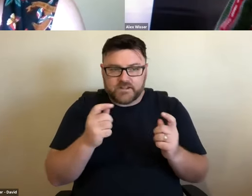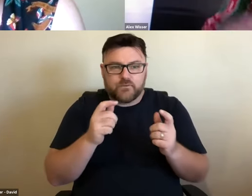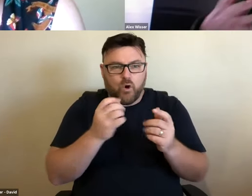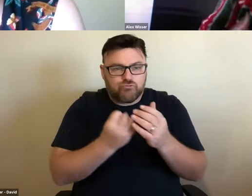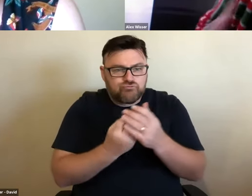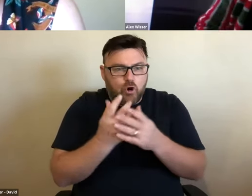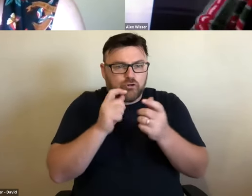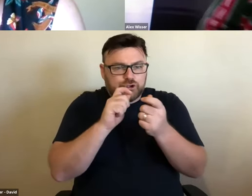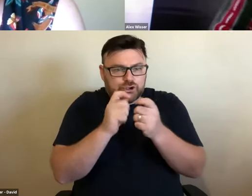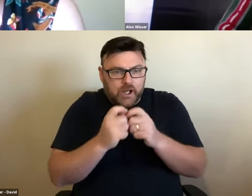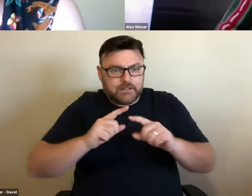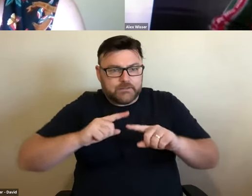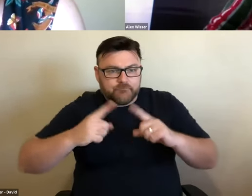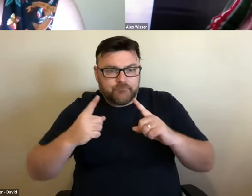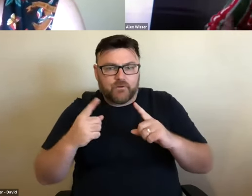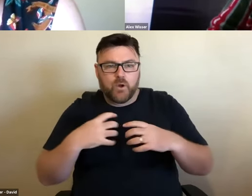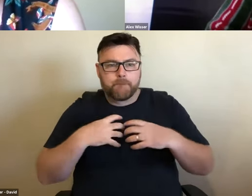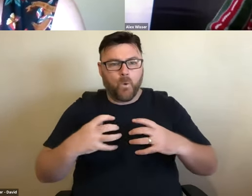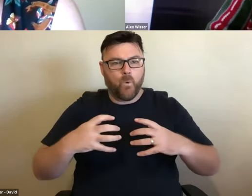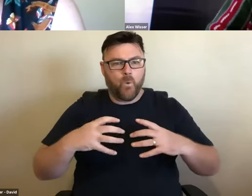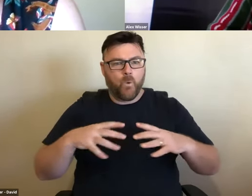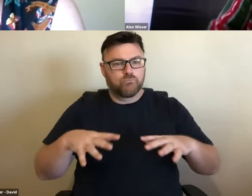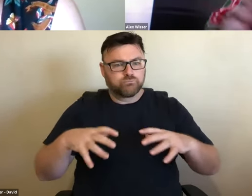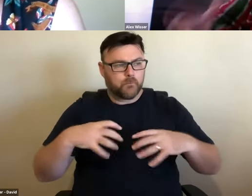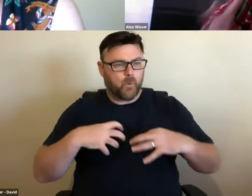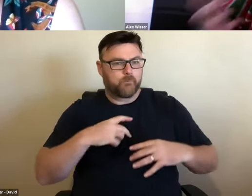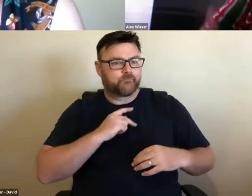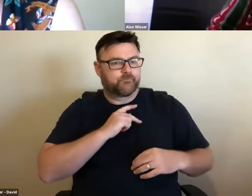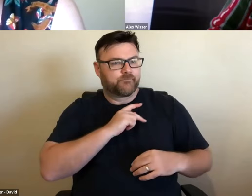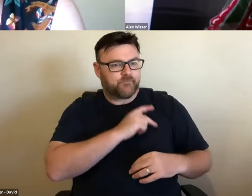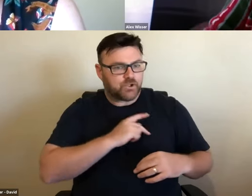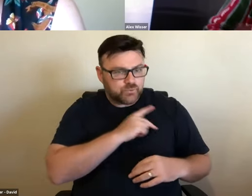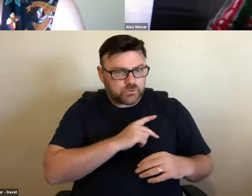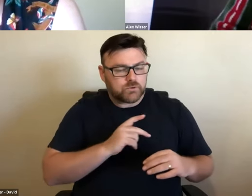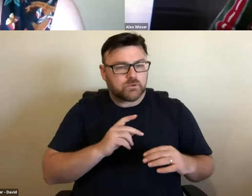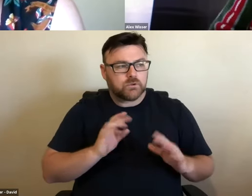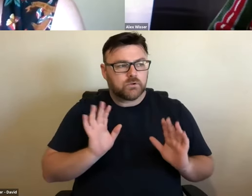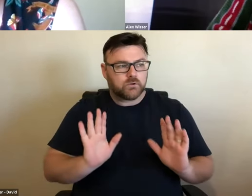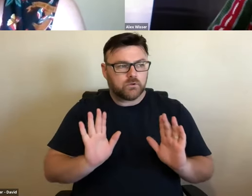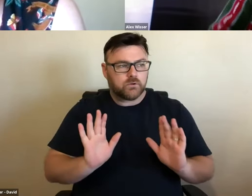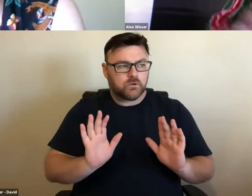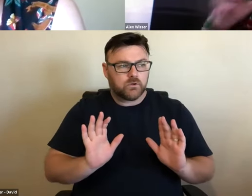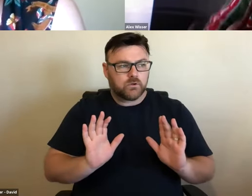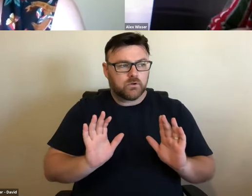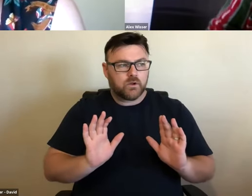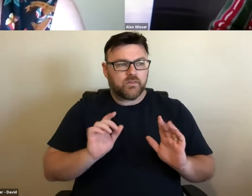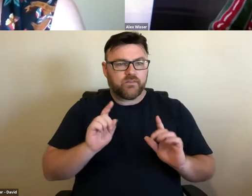more stable, and more professionalised and all of these things, it's naturally and necessarily going to change its